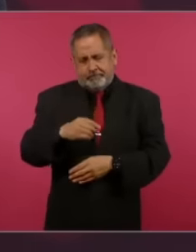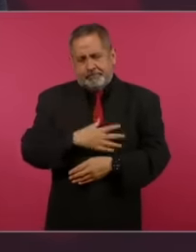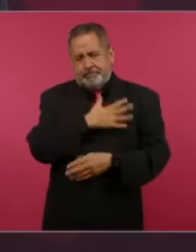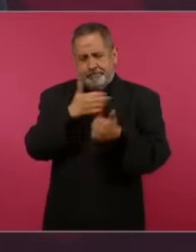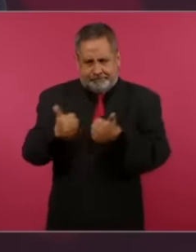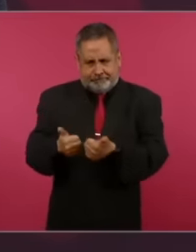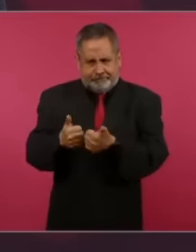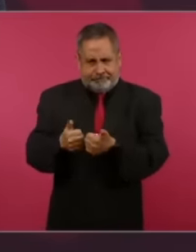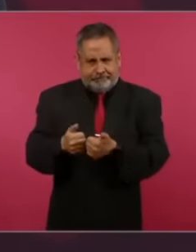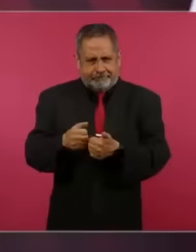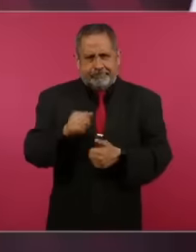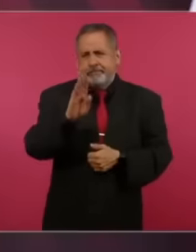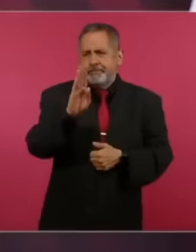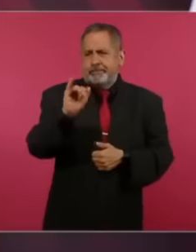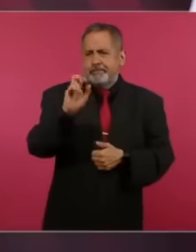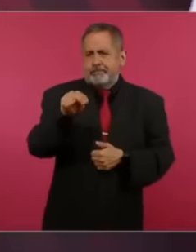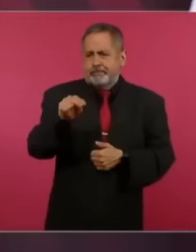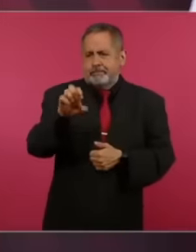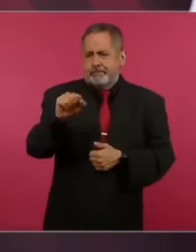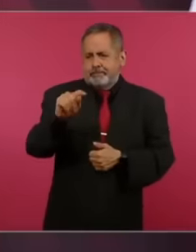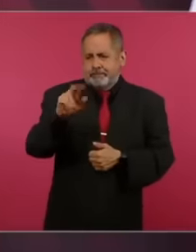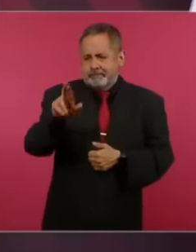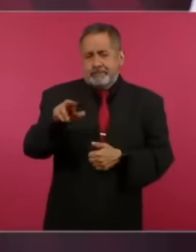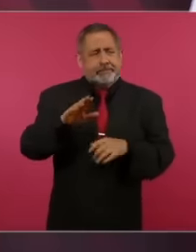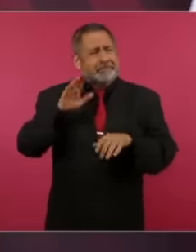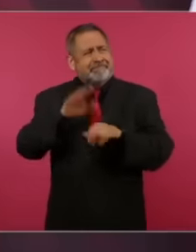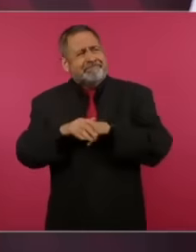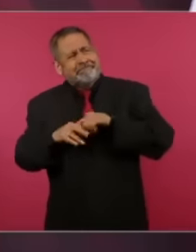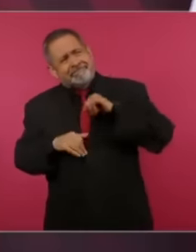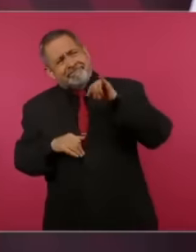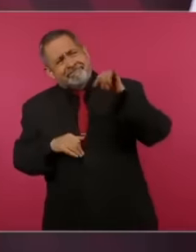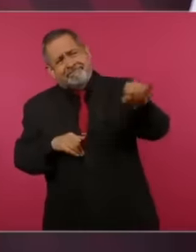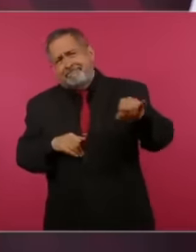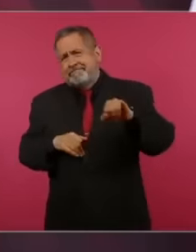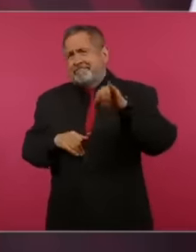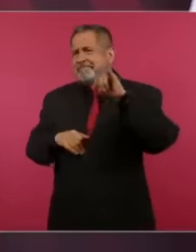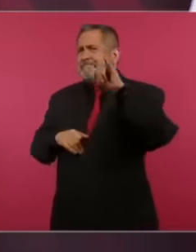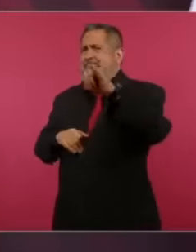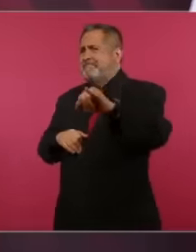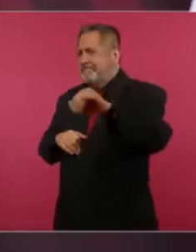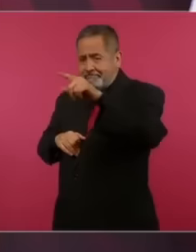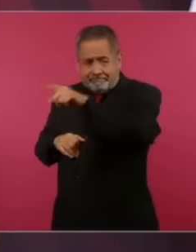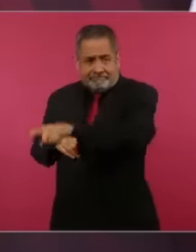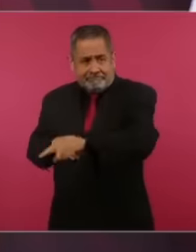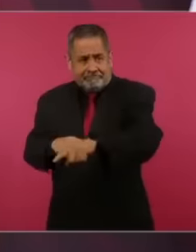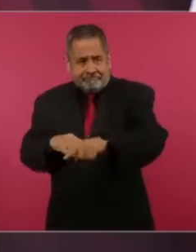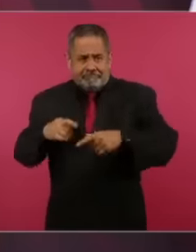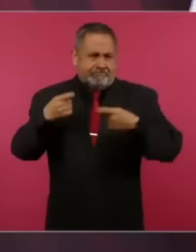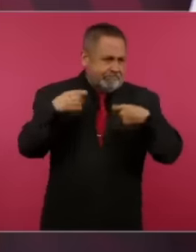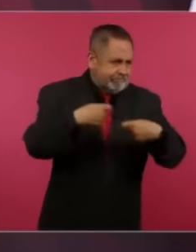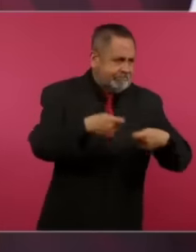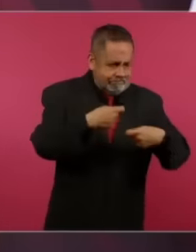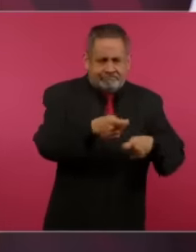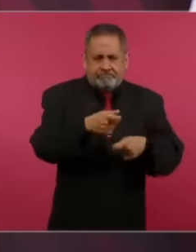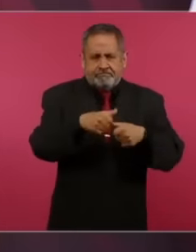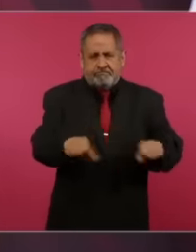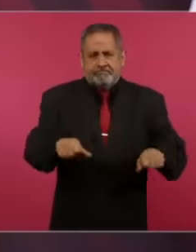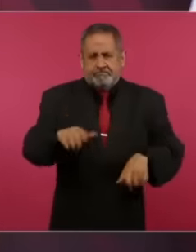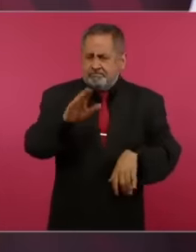that are in the most remote areas of Mexico is the bank that has the most branches in the entire country